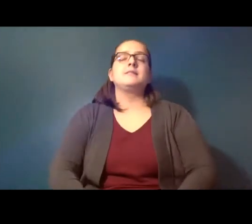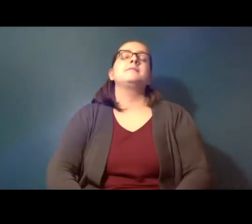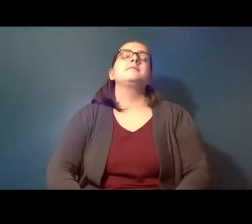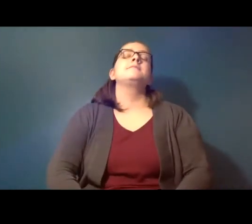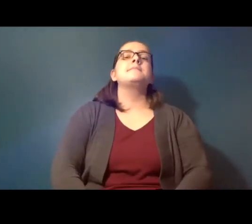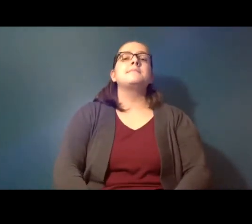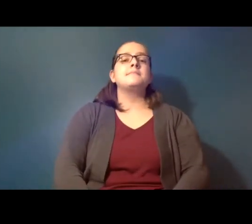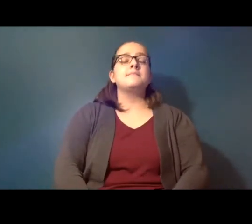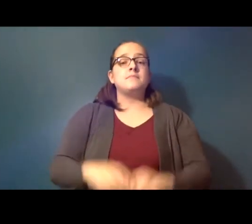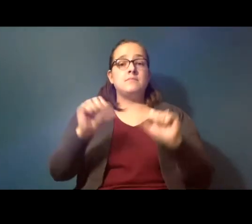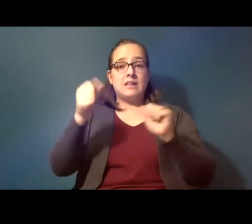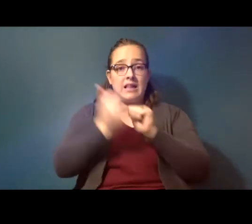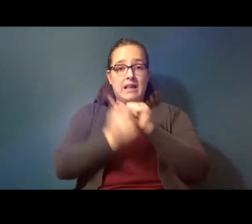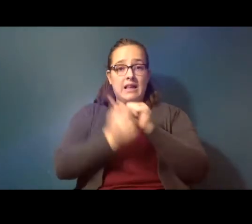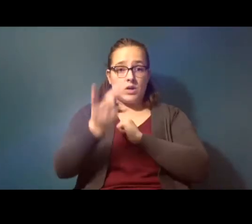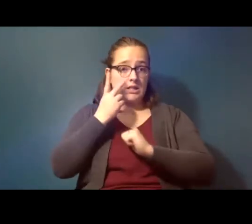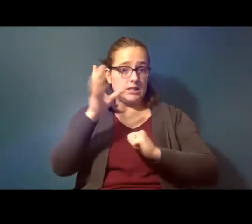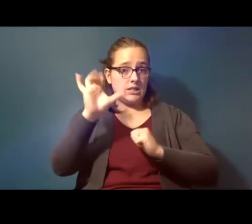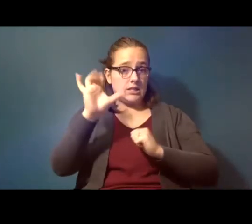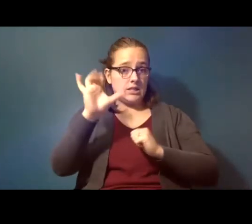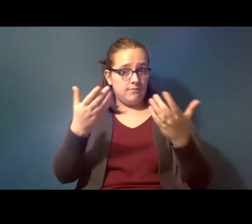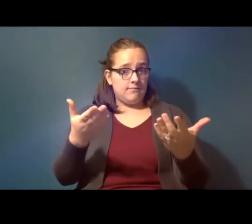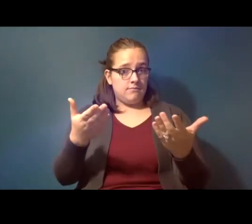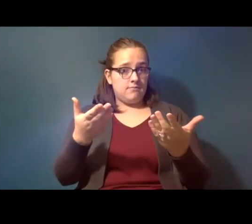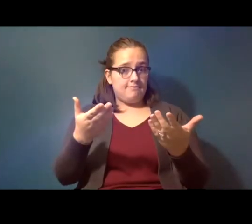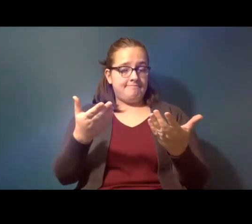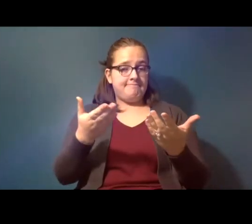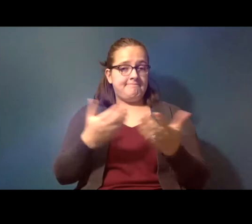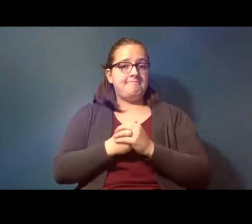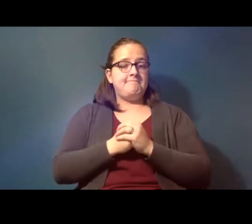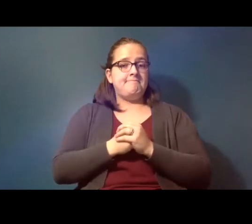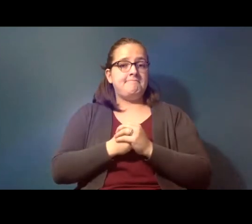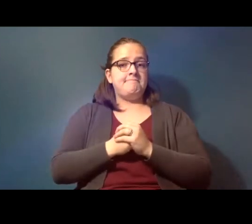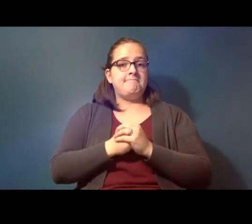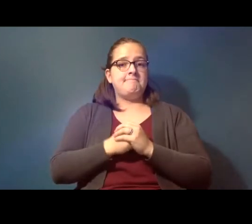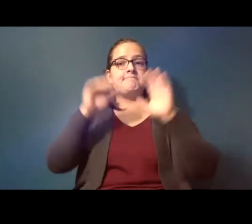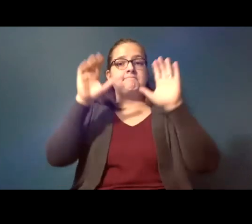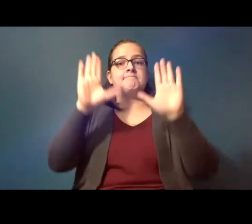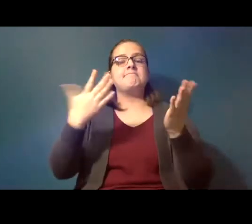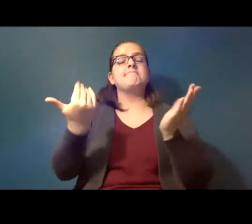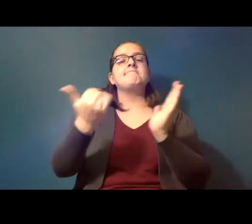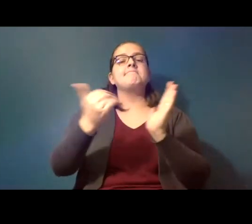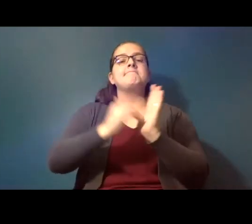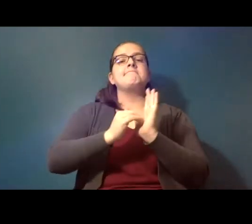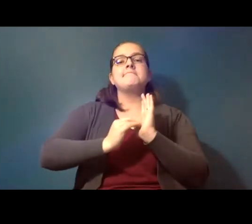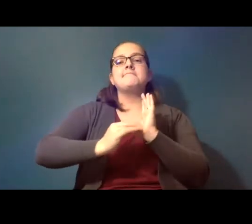can everyone see that wonderful well again thank you so much i'm excited